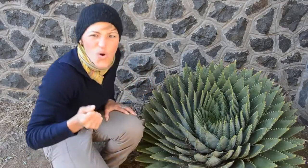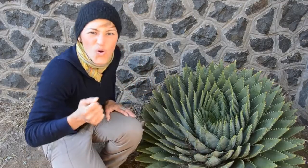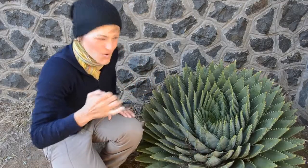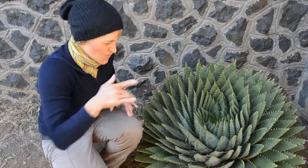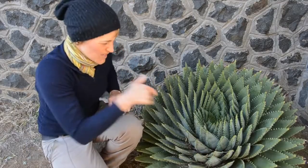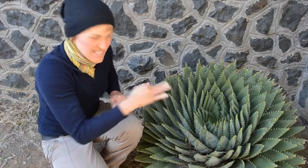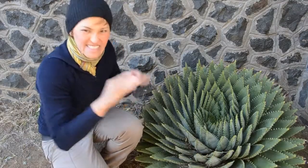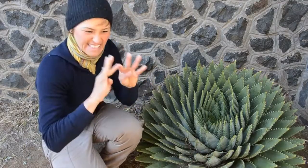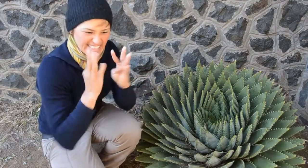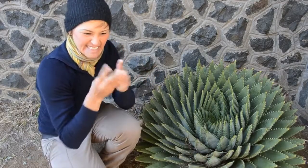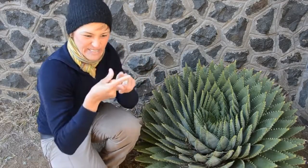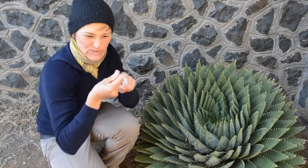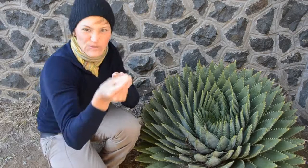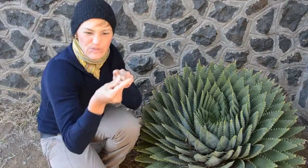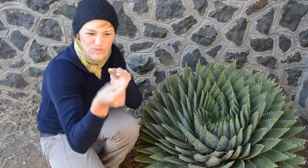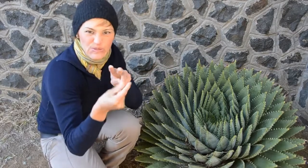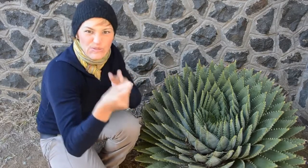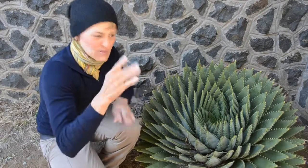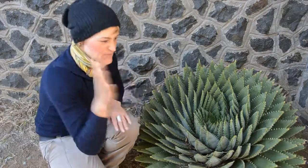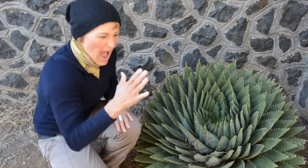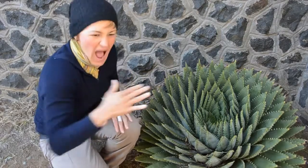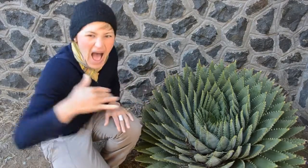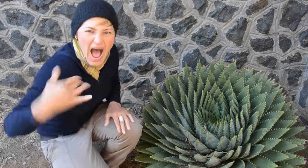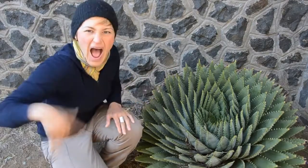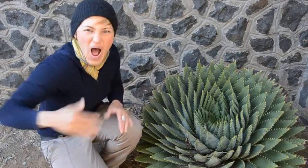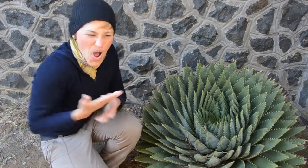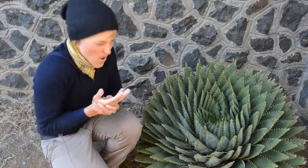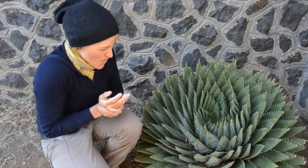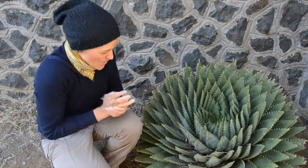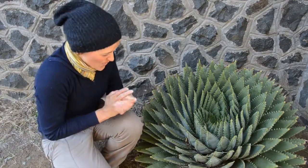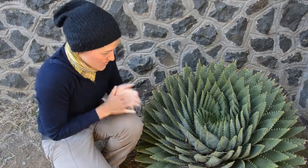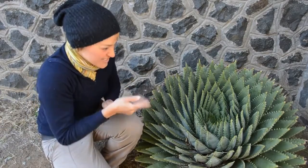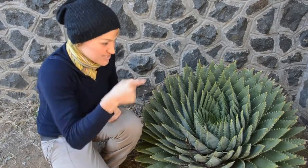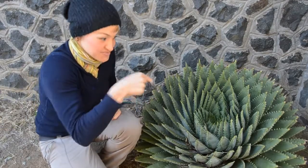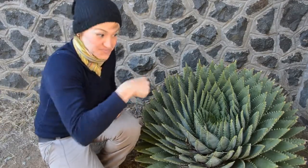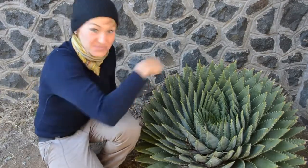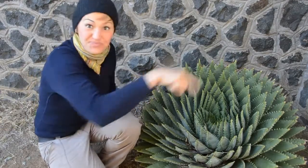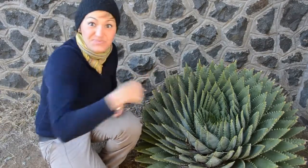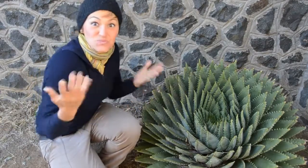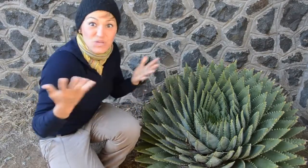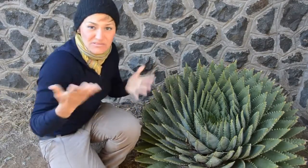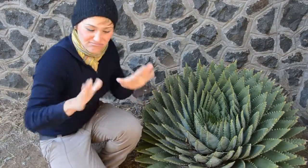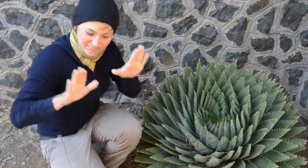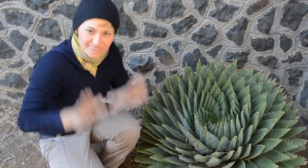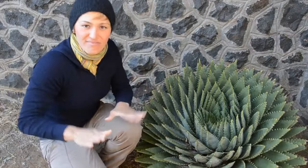Ouch! The pricks are sharp!